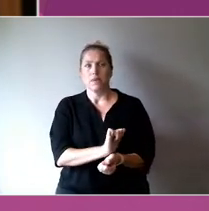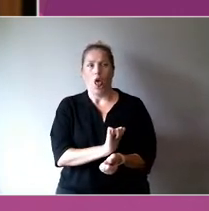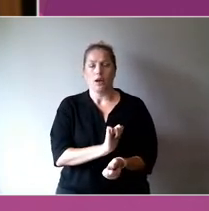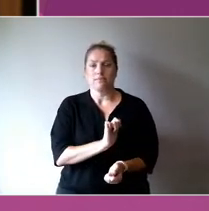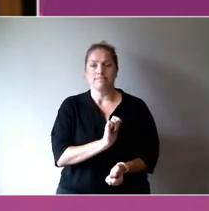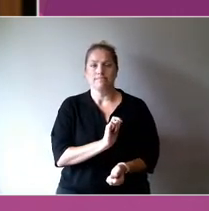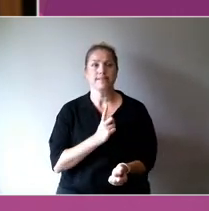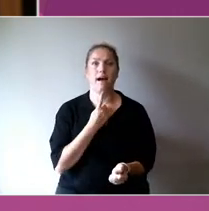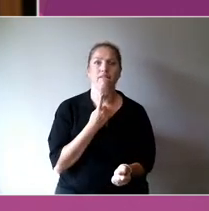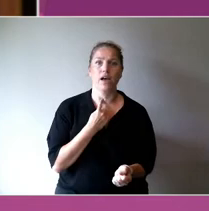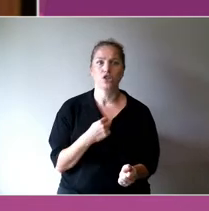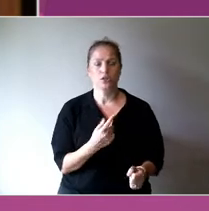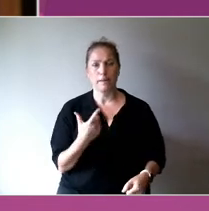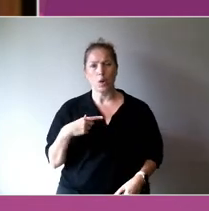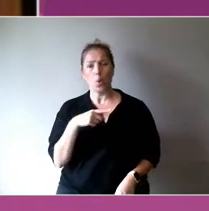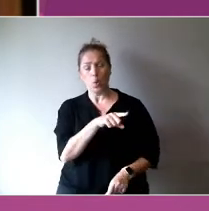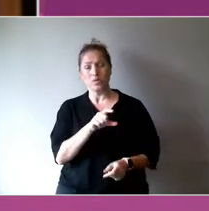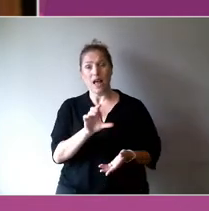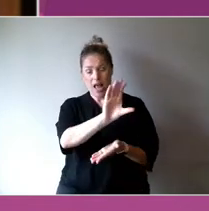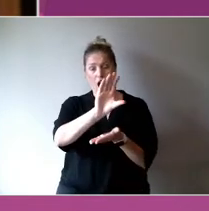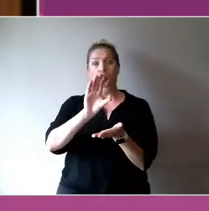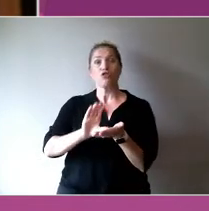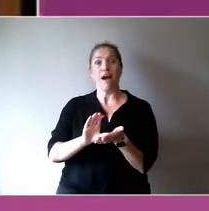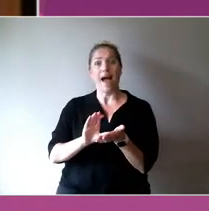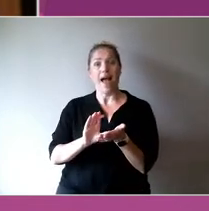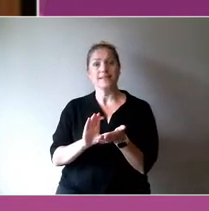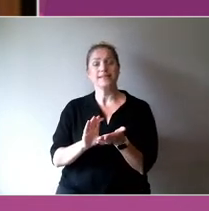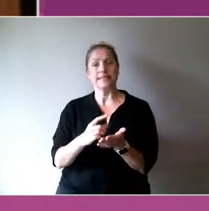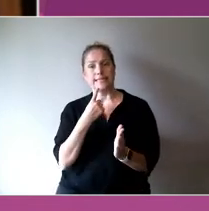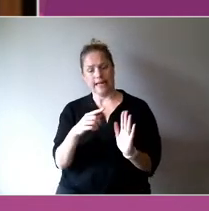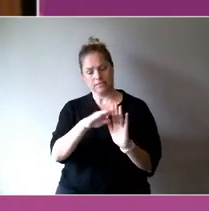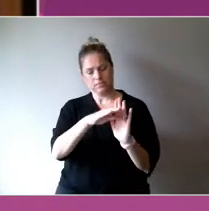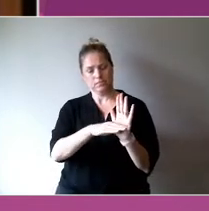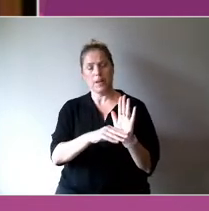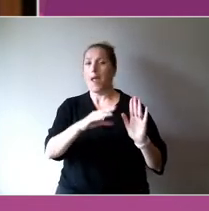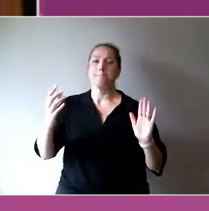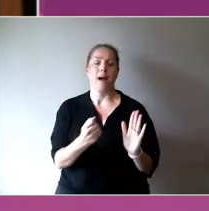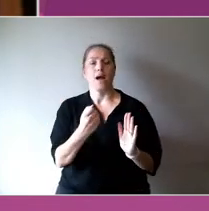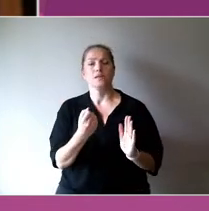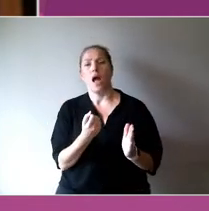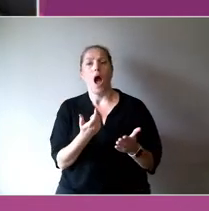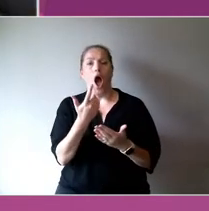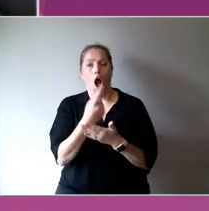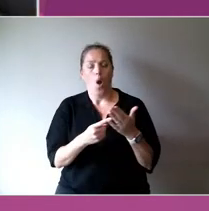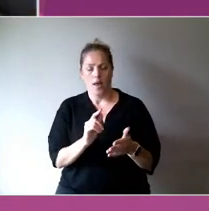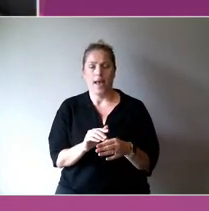require them to have 10% overheads. If you have worked out how to do that, please tell me.